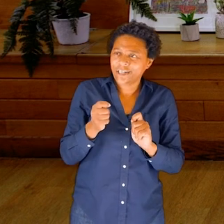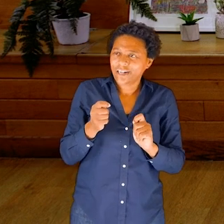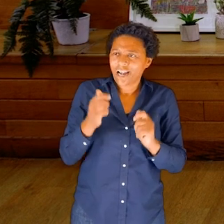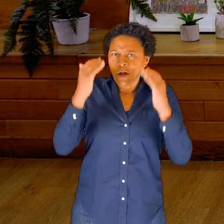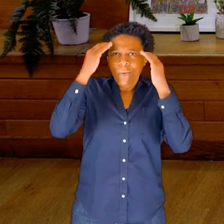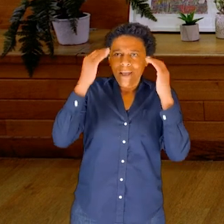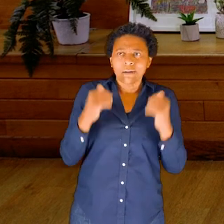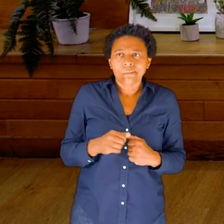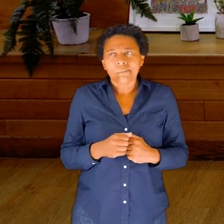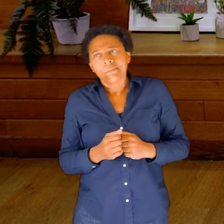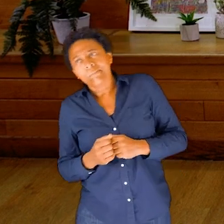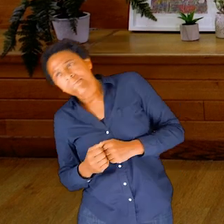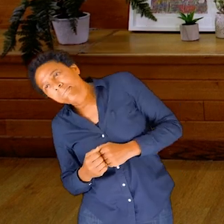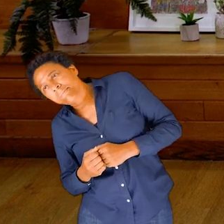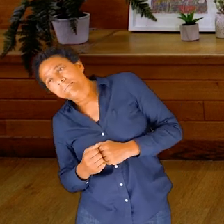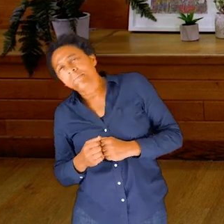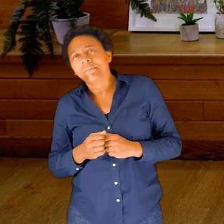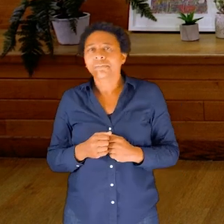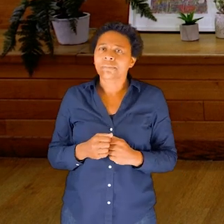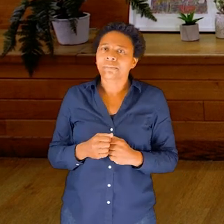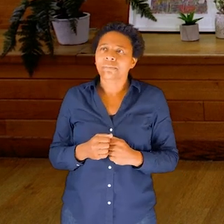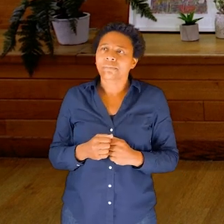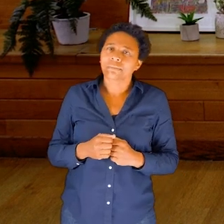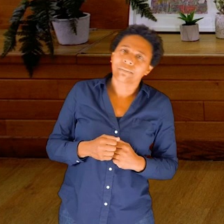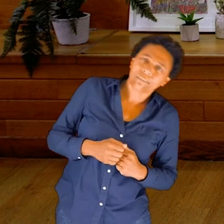will in turn shift the liquid inside.